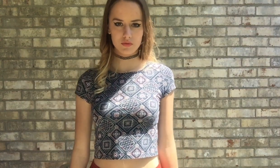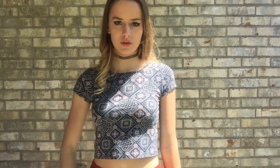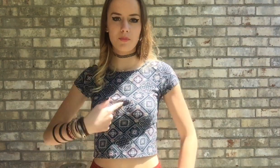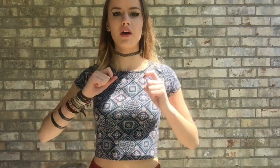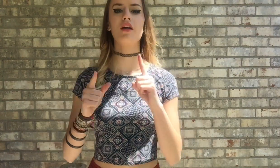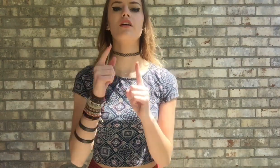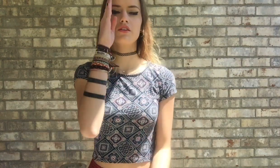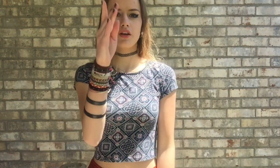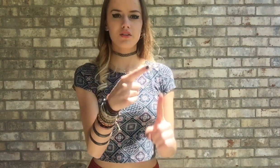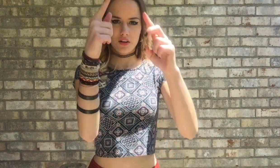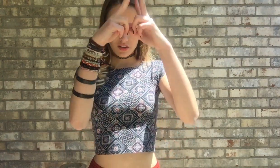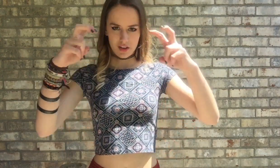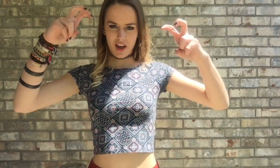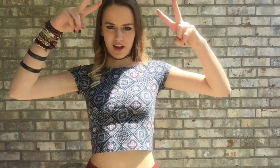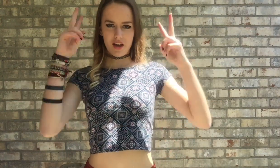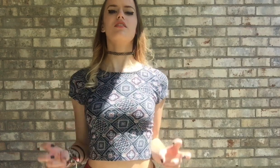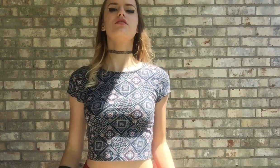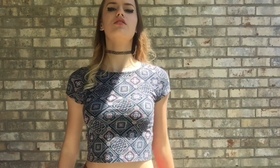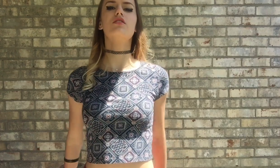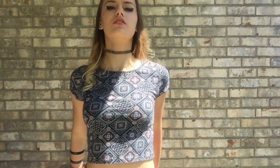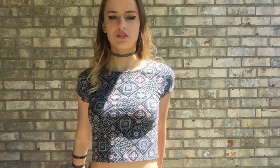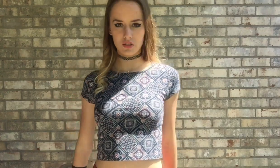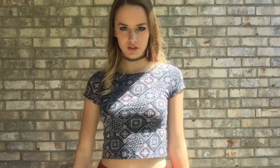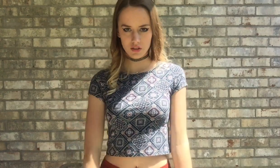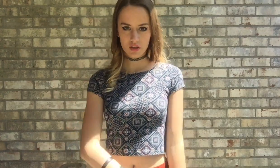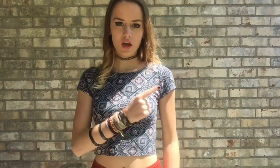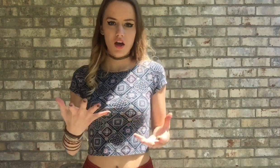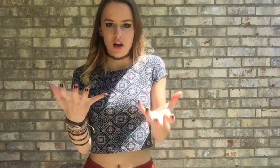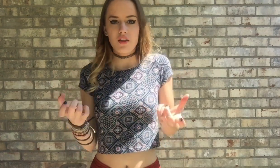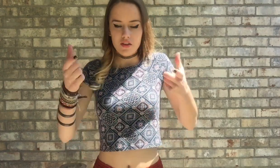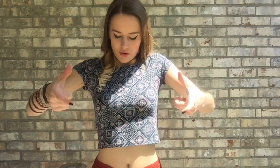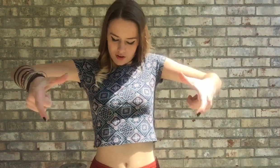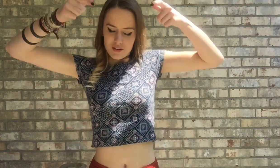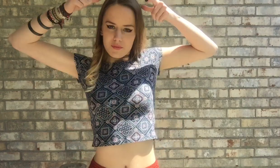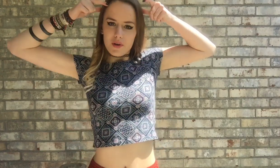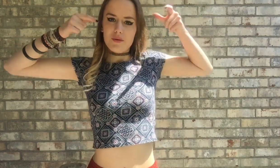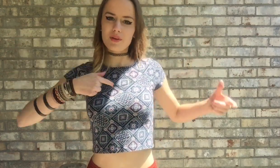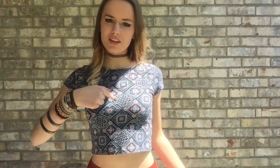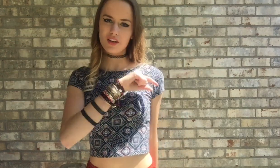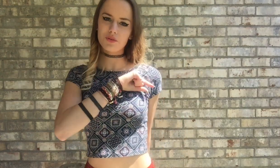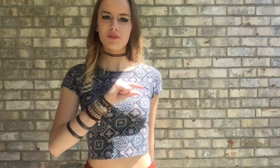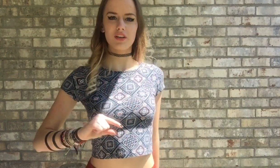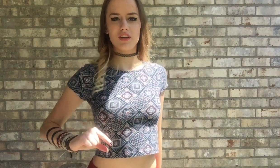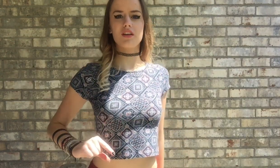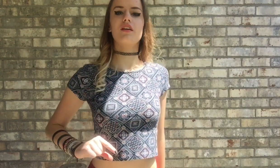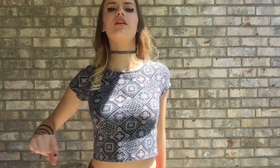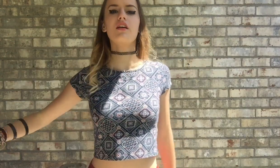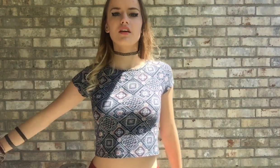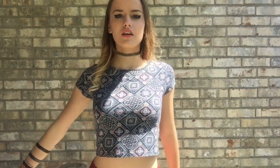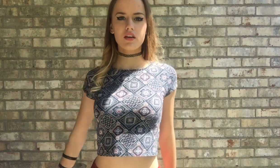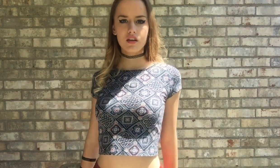I'm headed straight for the castle They wanna make me their queen